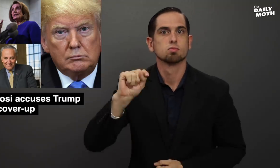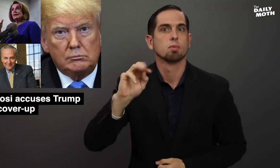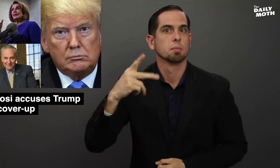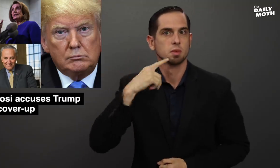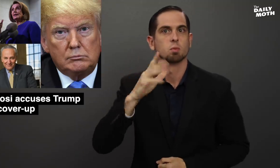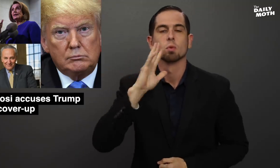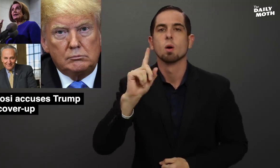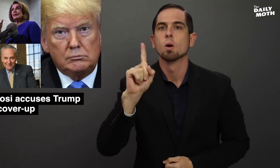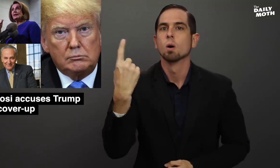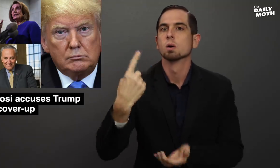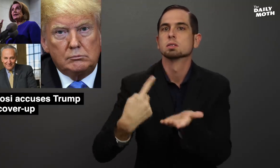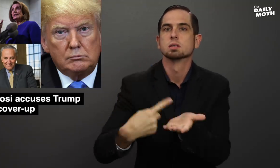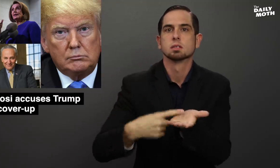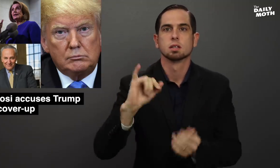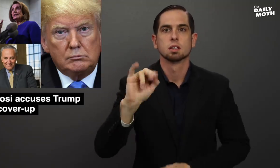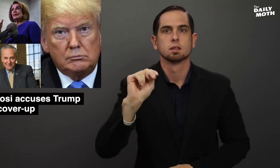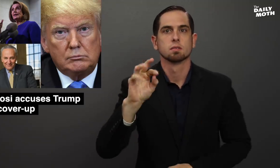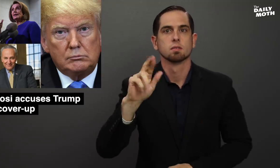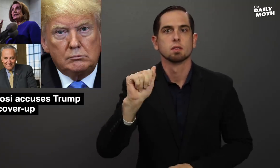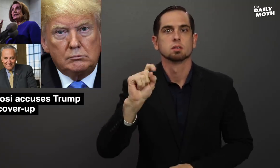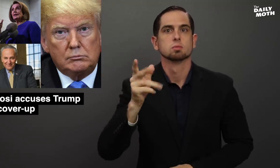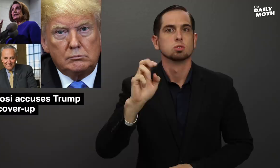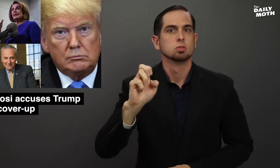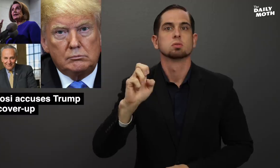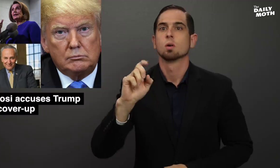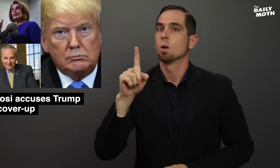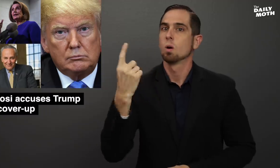Trump said he would only discuss infrastructure